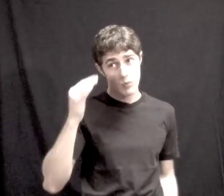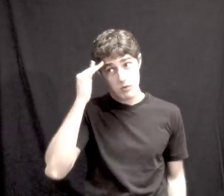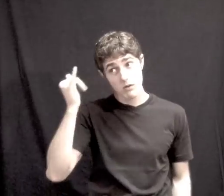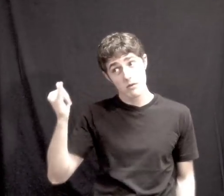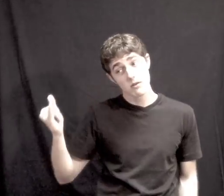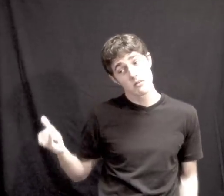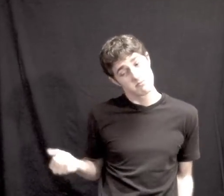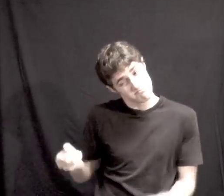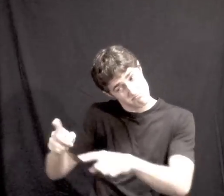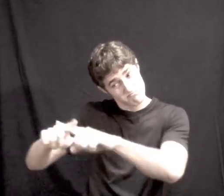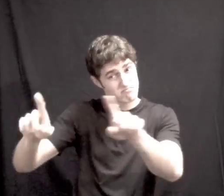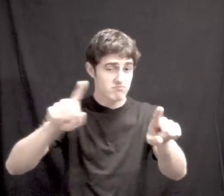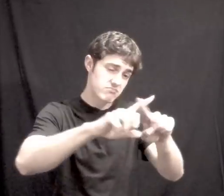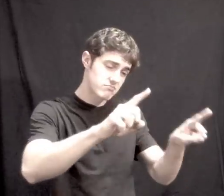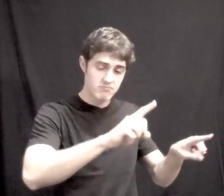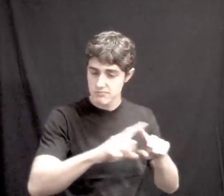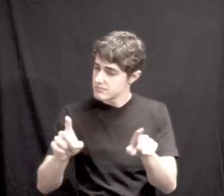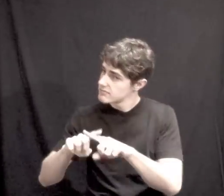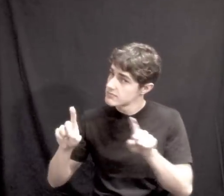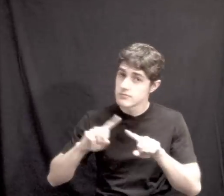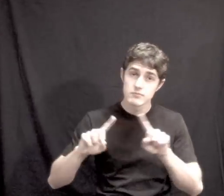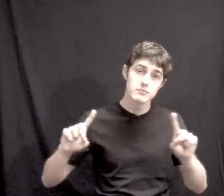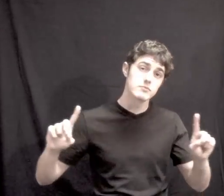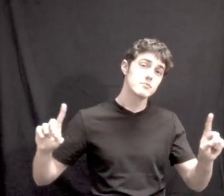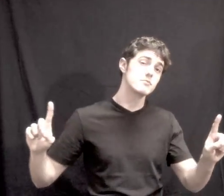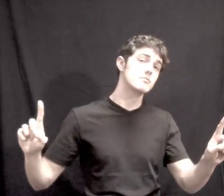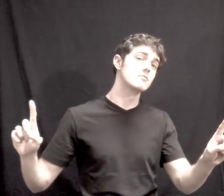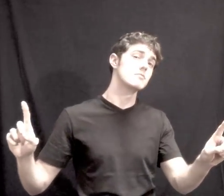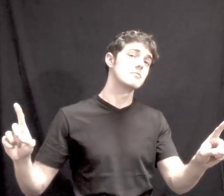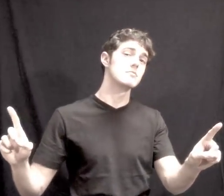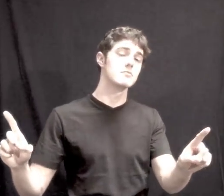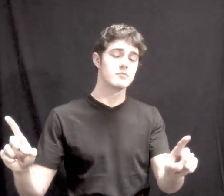'Cause everything is never as it seems WHY? VARIETY